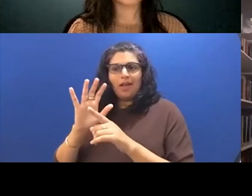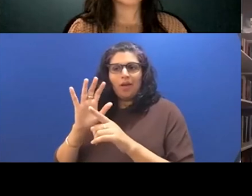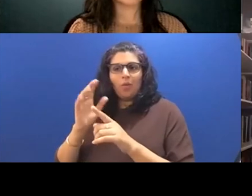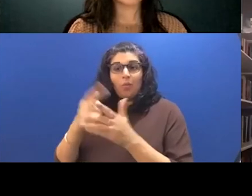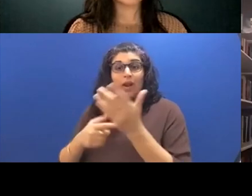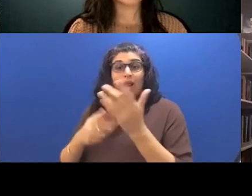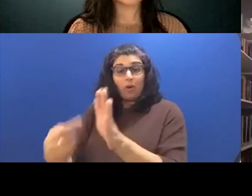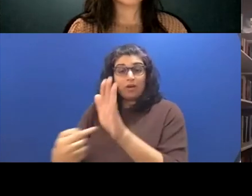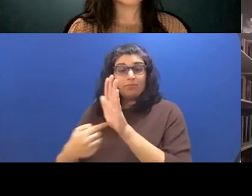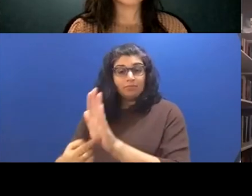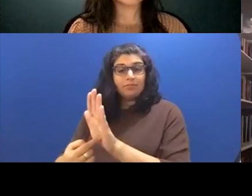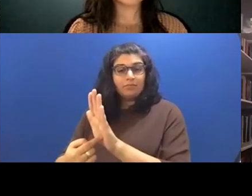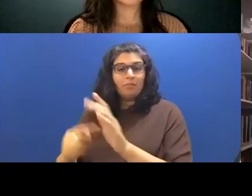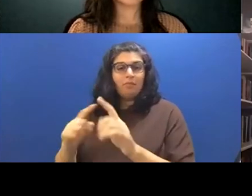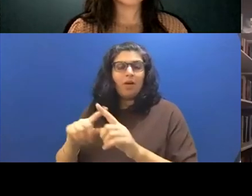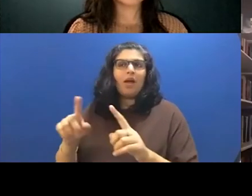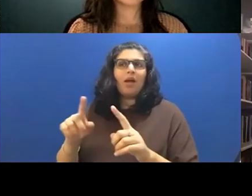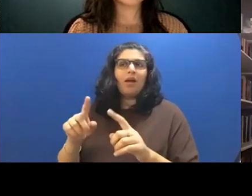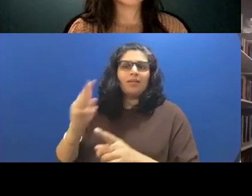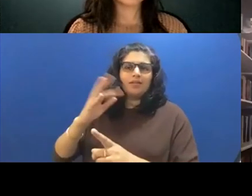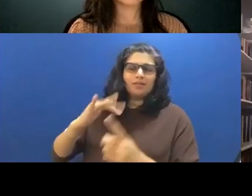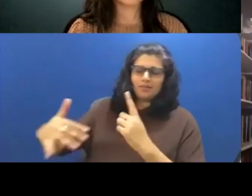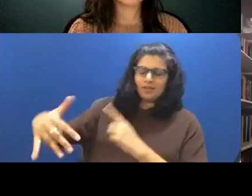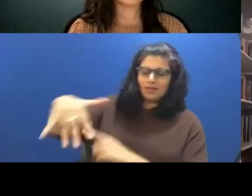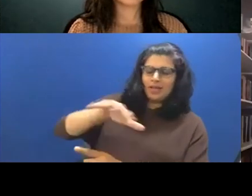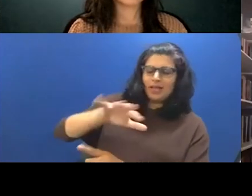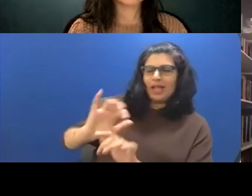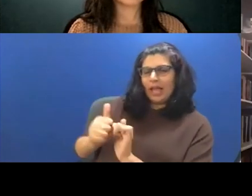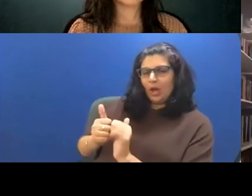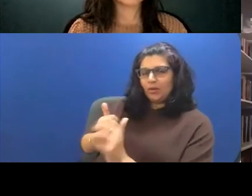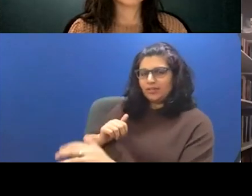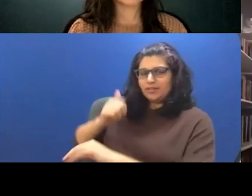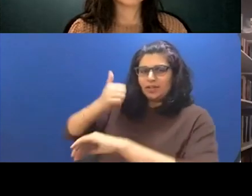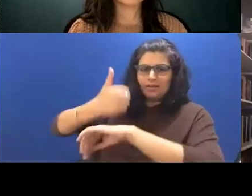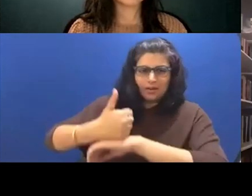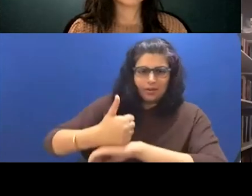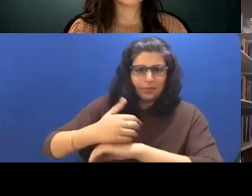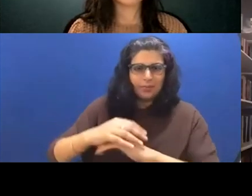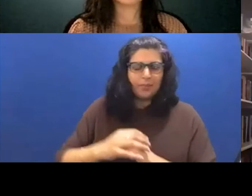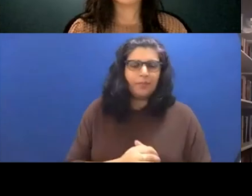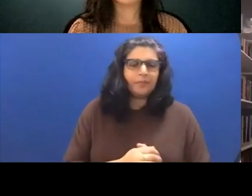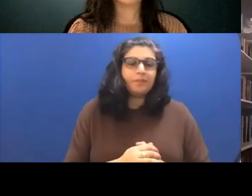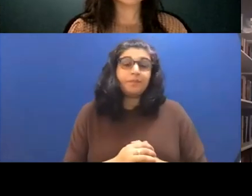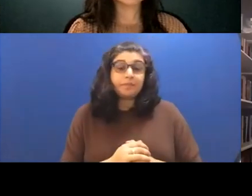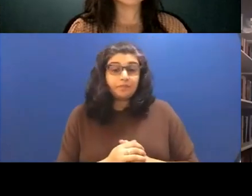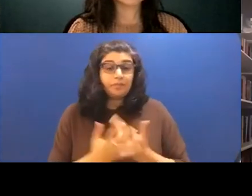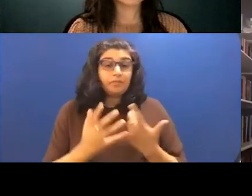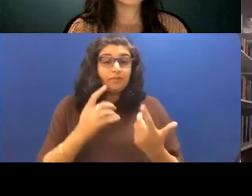took me some time to circle around how to do so. And I can remember, I don't know if